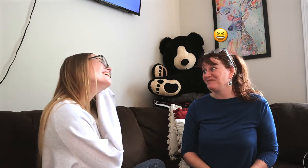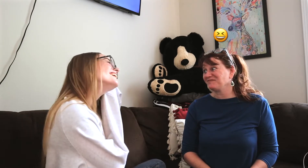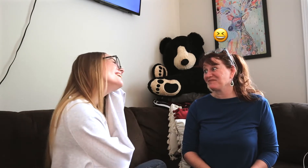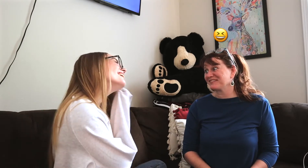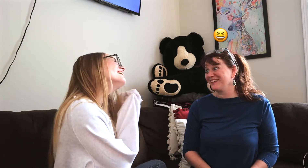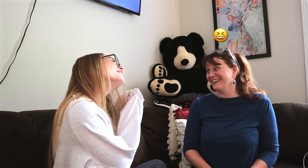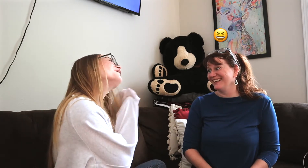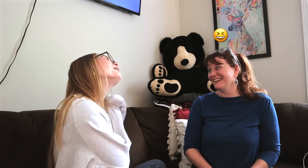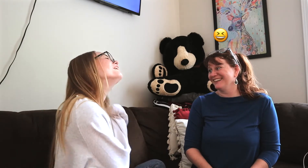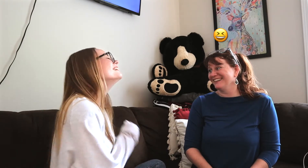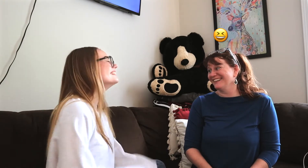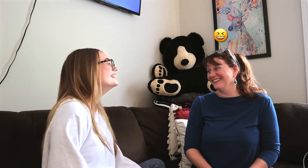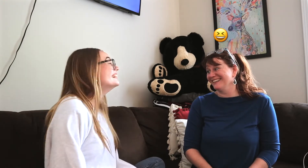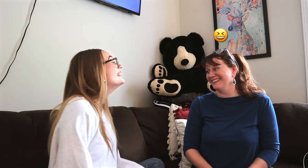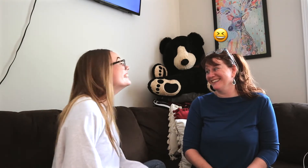*both laughing*